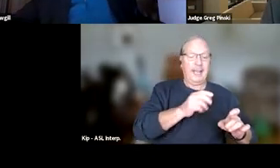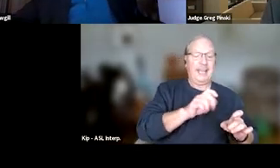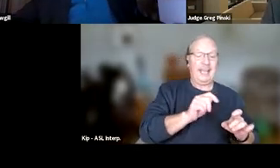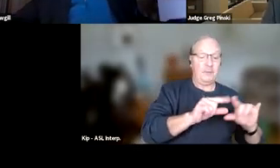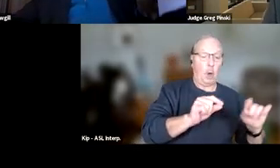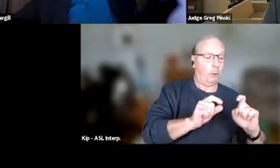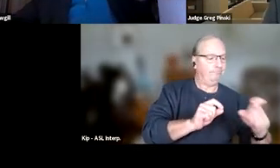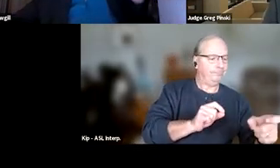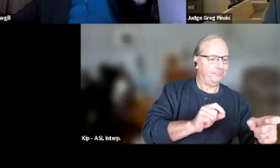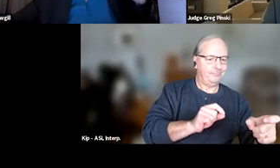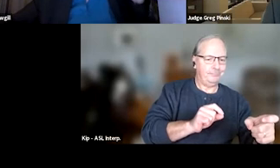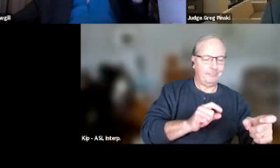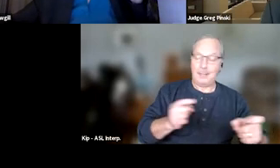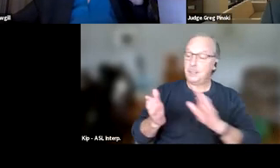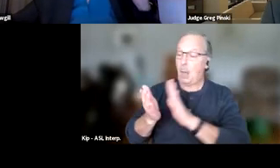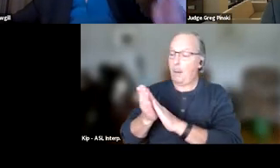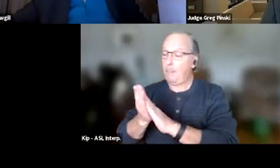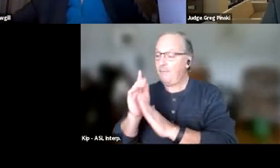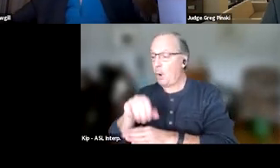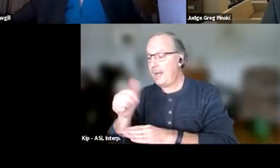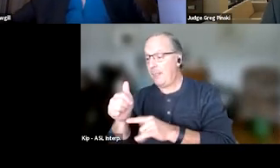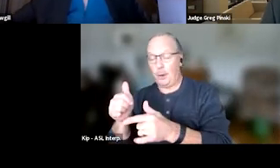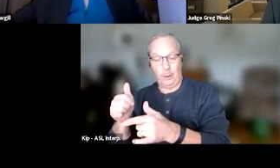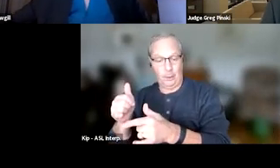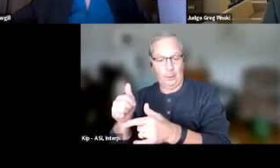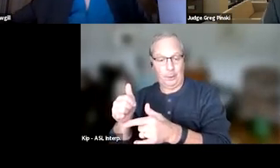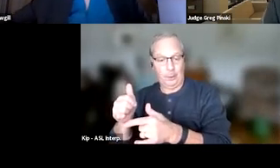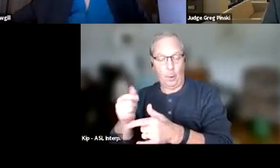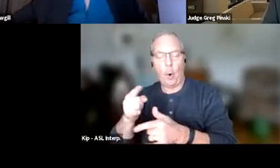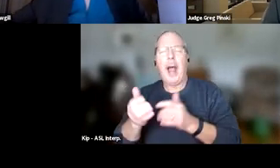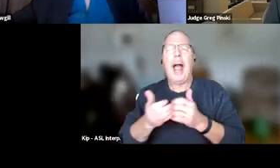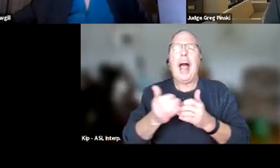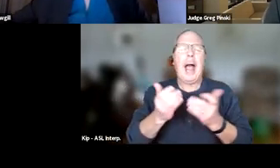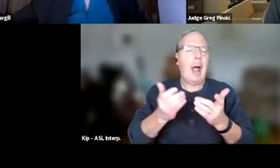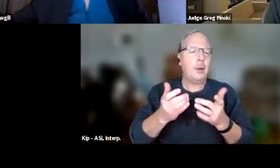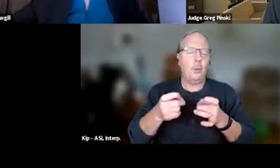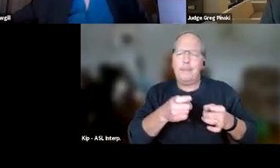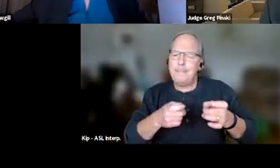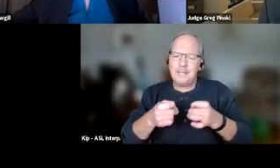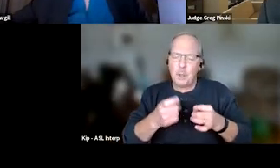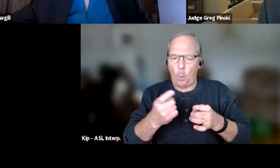and just applaud for another participant? Or how do you administer one sanction for one participant